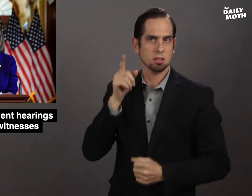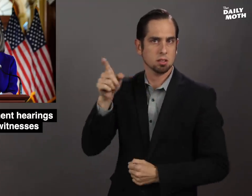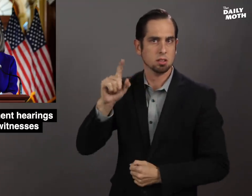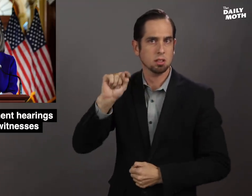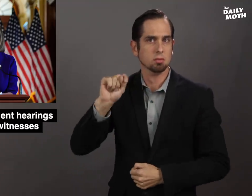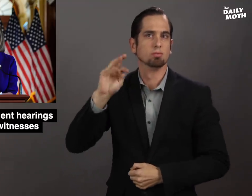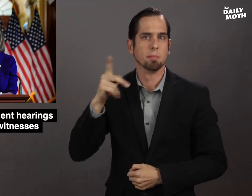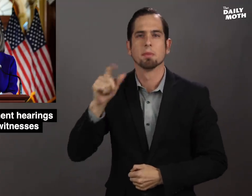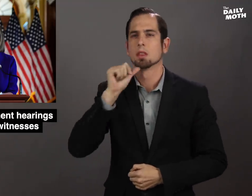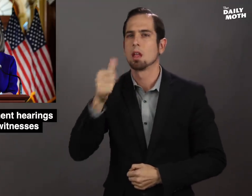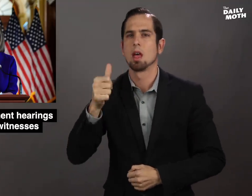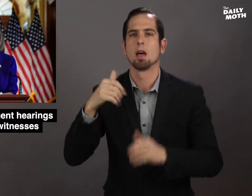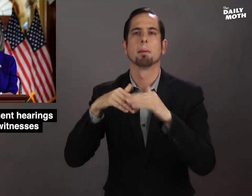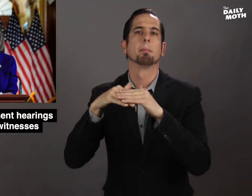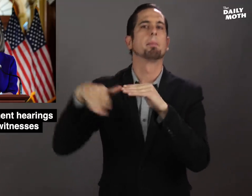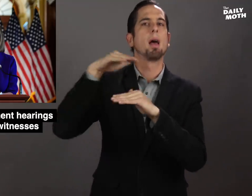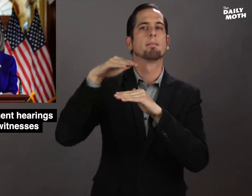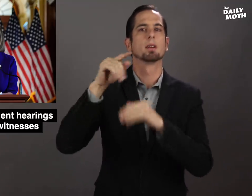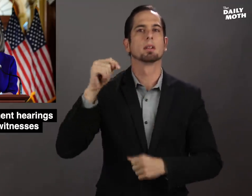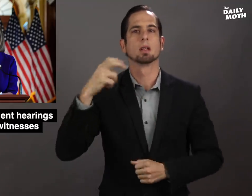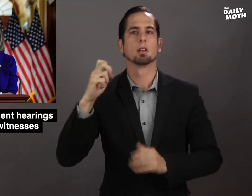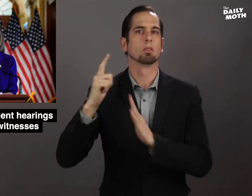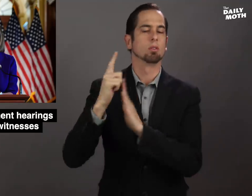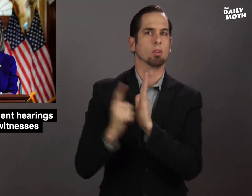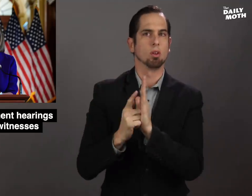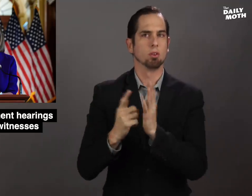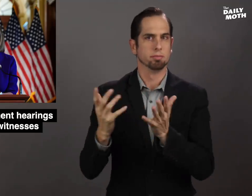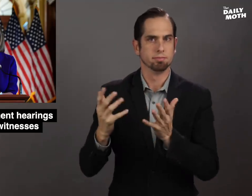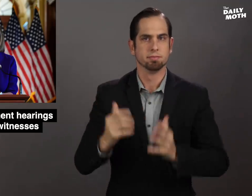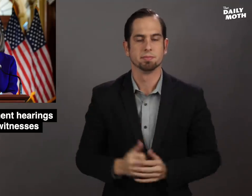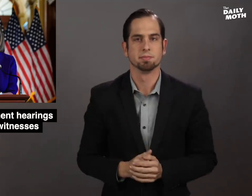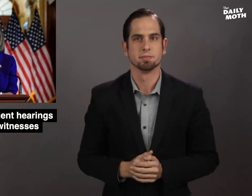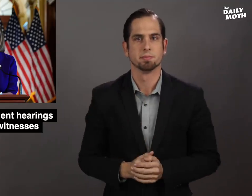Trump is not above the law.